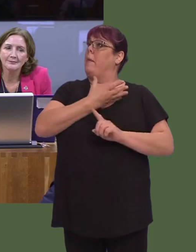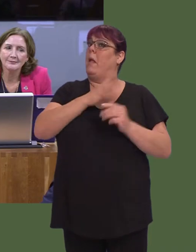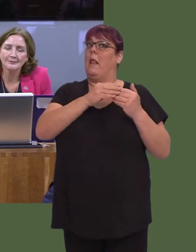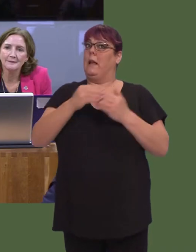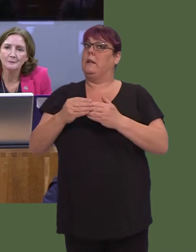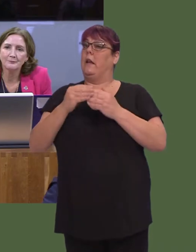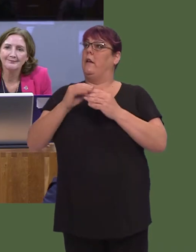[Interruption.]